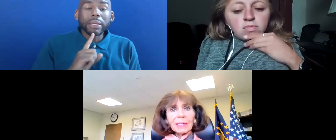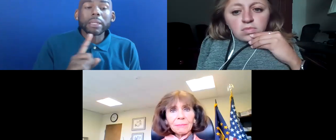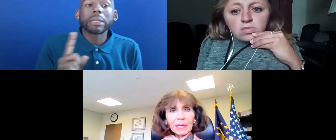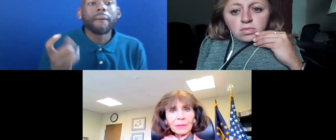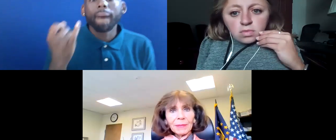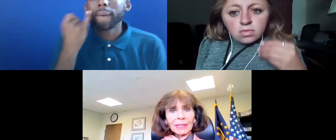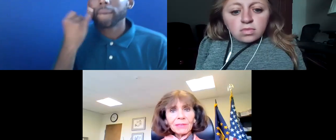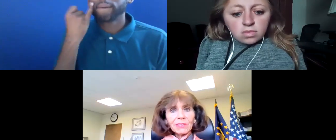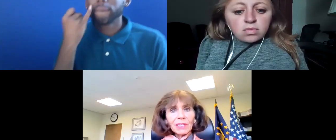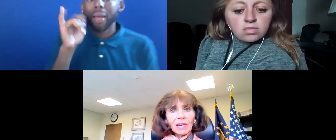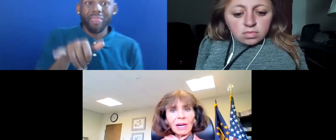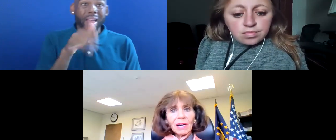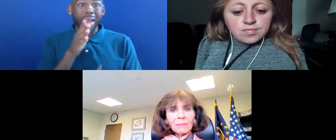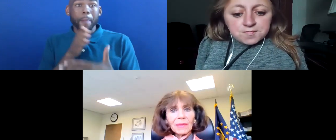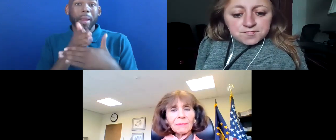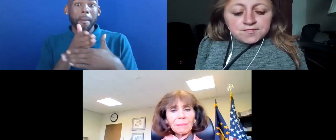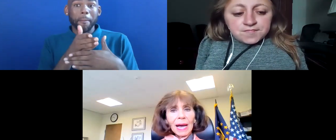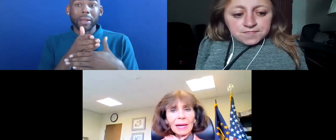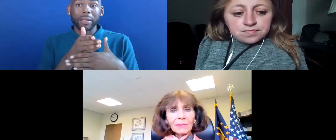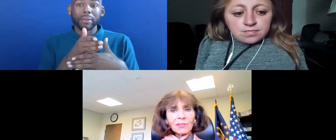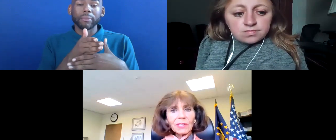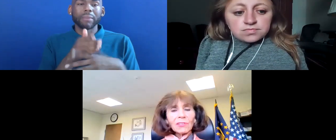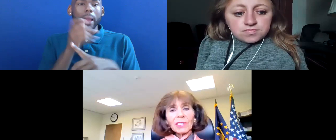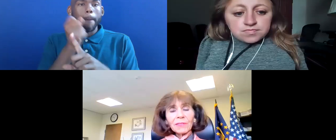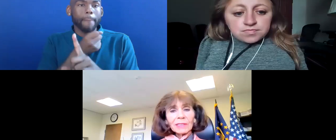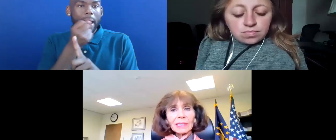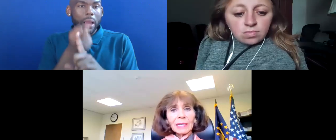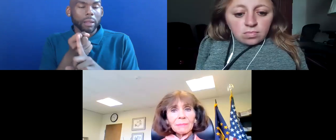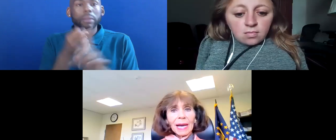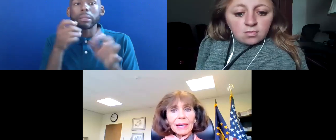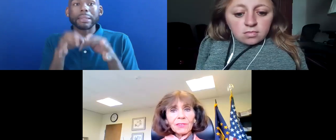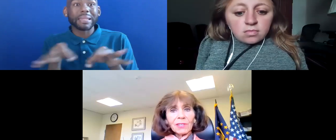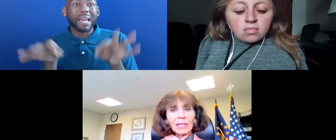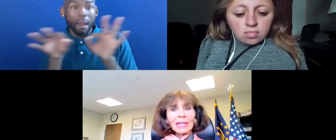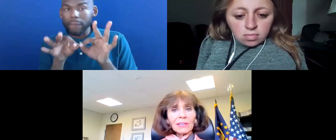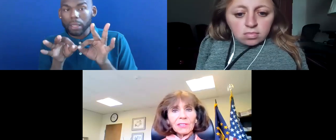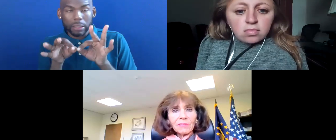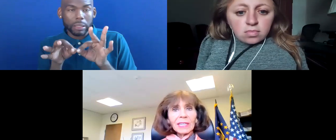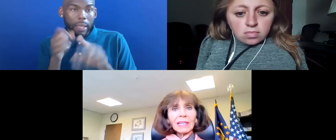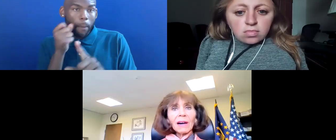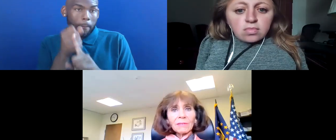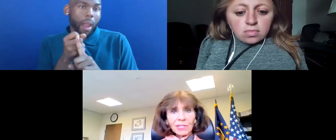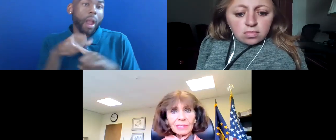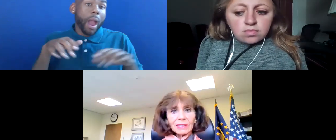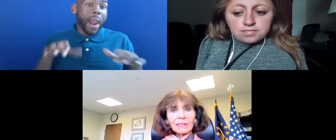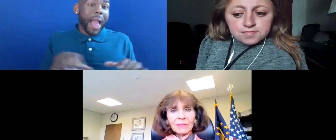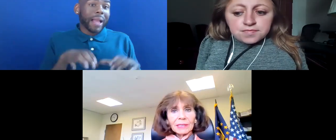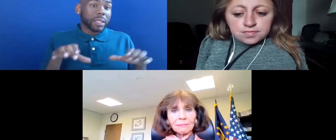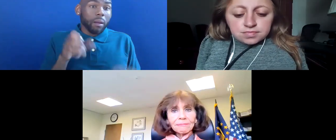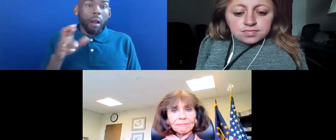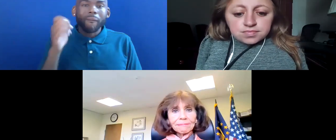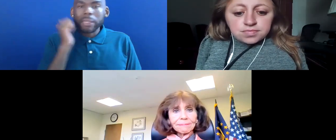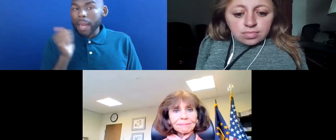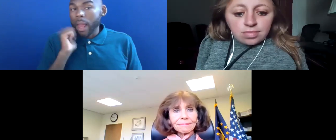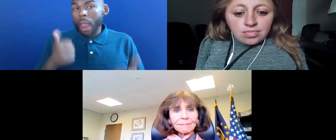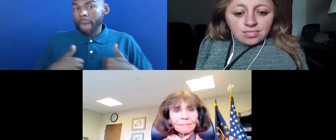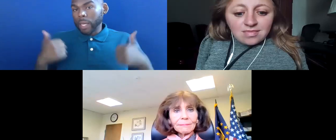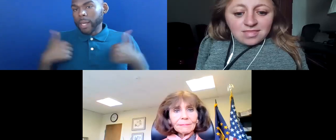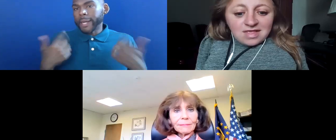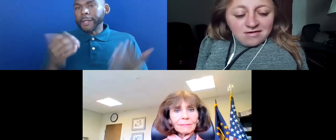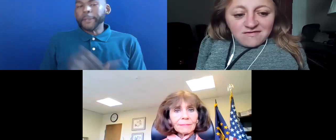THAT IMPAIRMENT -- SIGNIFICANTLY IMPACTS AN ACTIVITY OF DAILY LIVING.